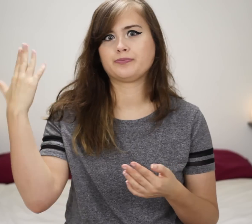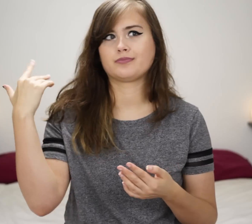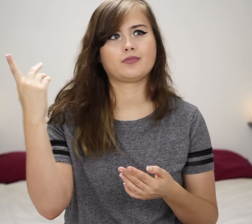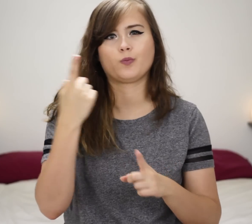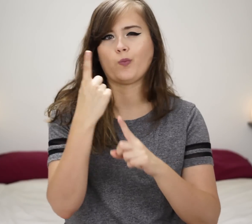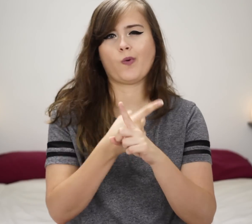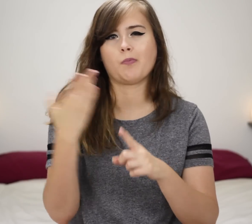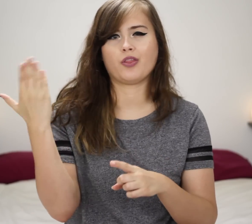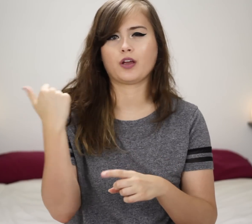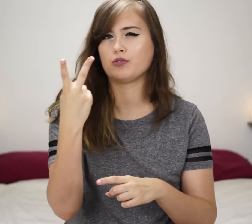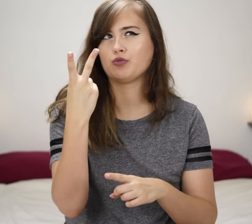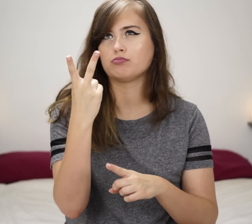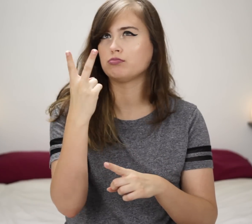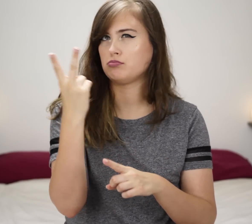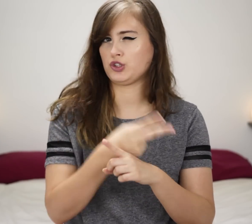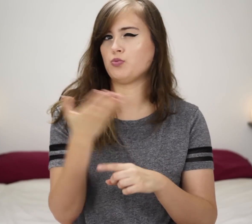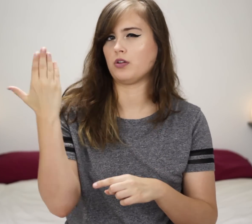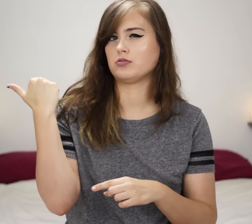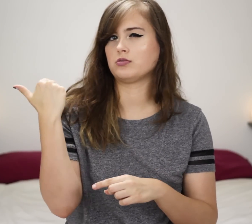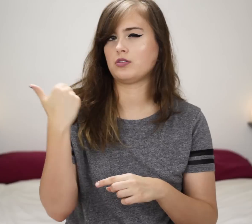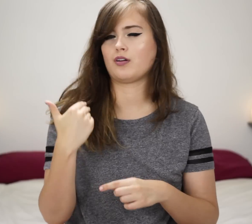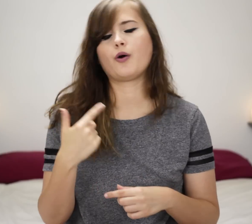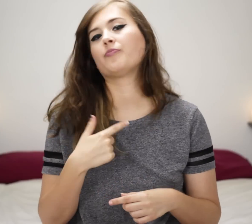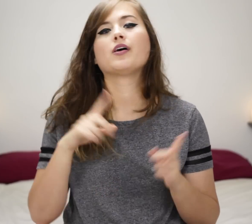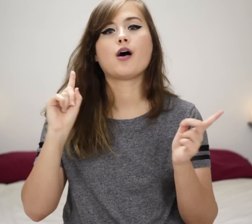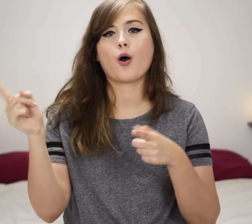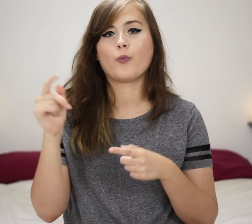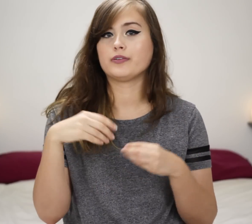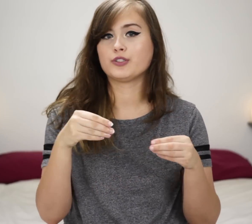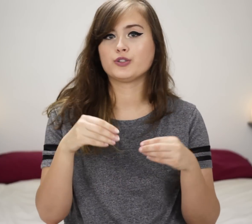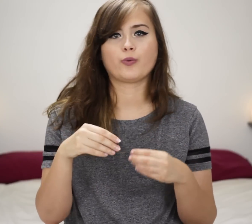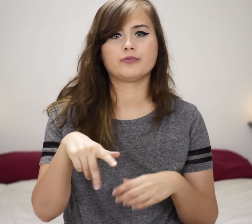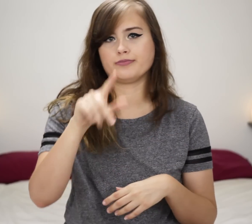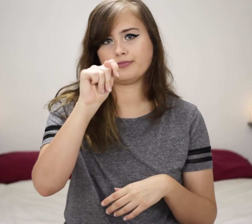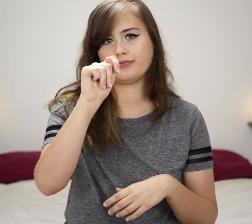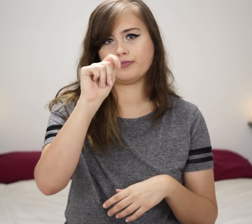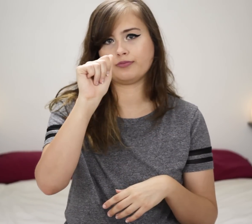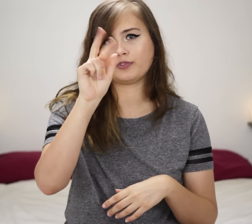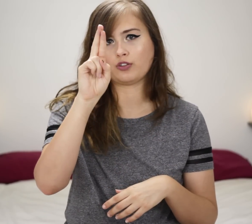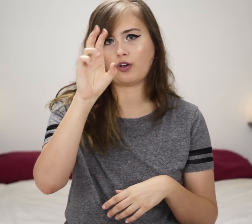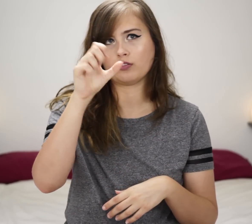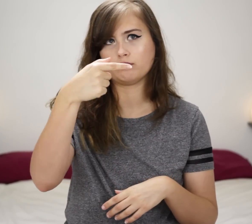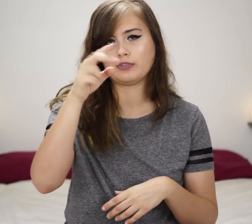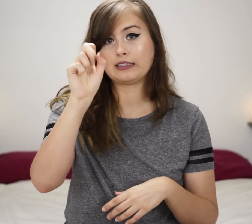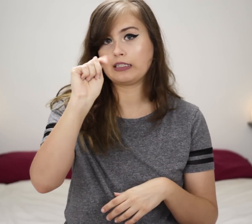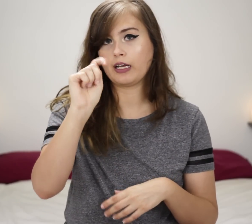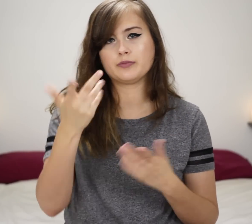A few months ago, I went to Target.